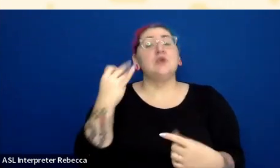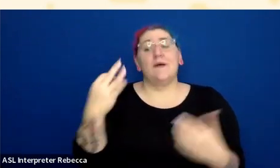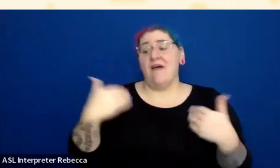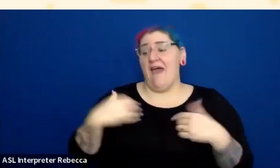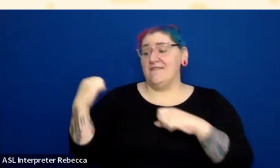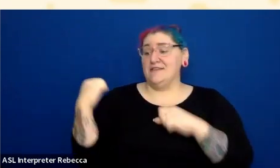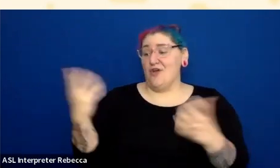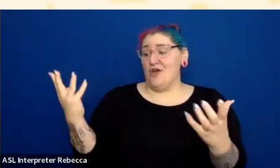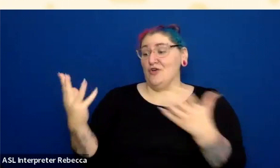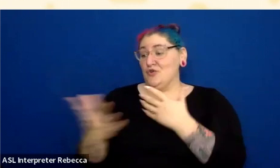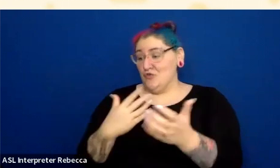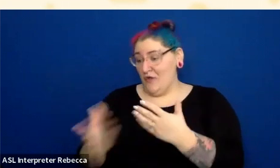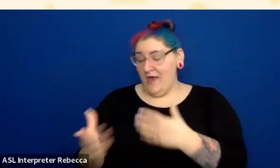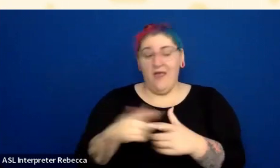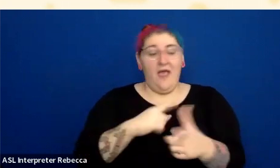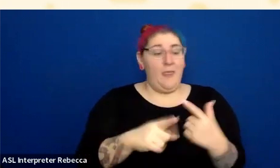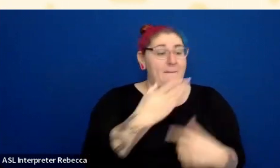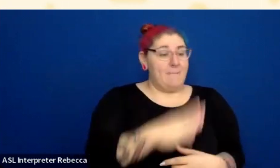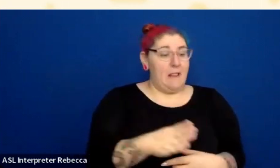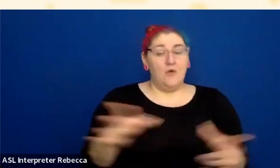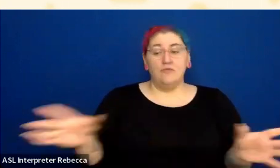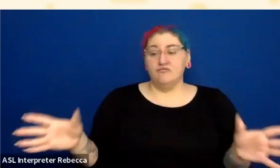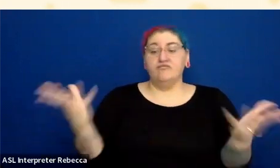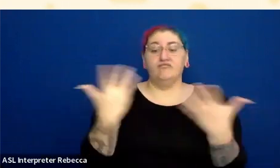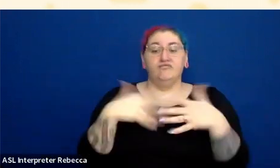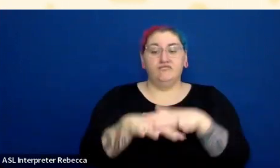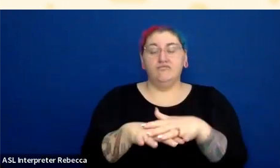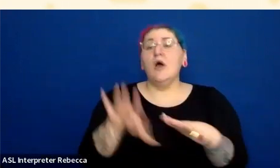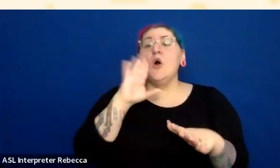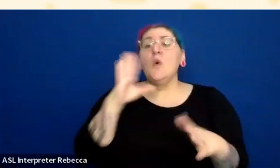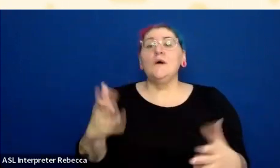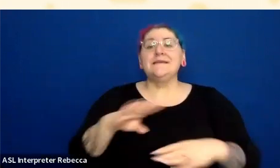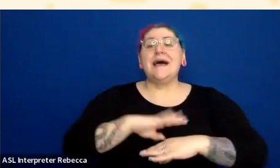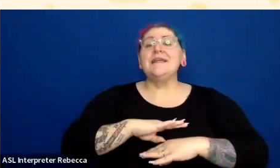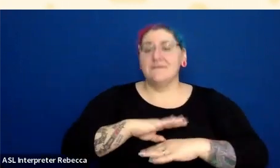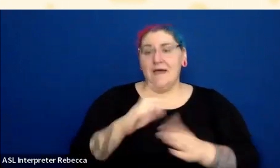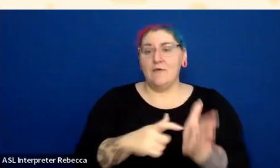And that's something that I can do. I'm keeping Q&A open. I'm going to try to answer some questions as I go,